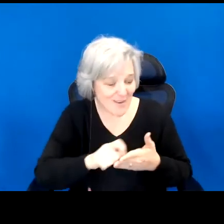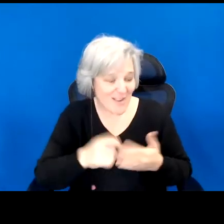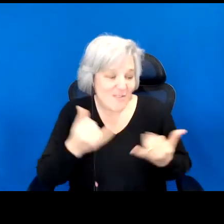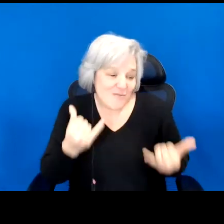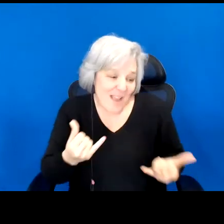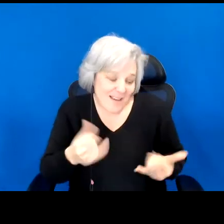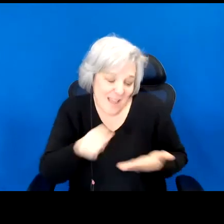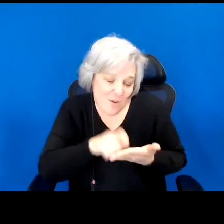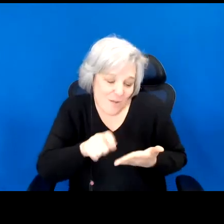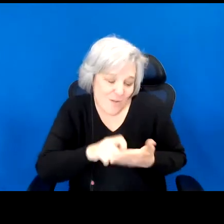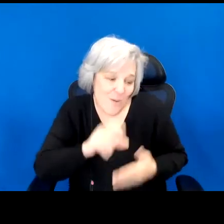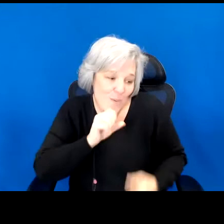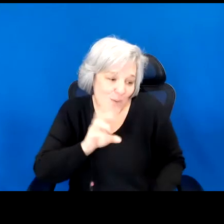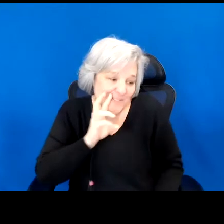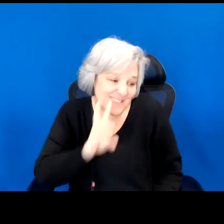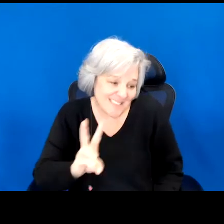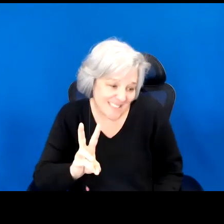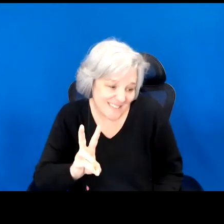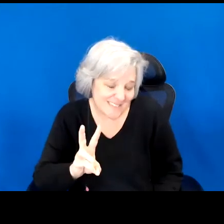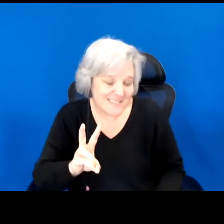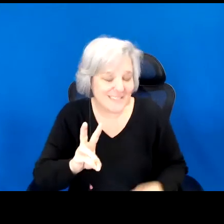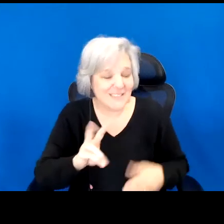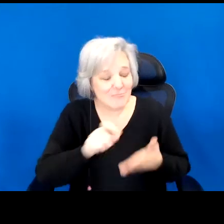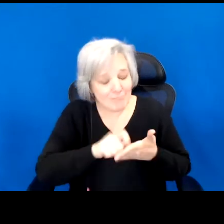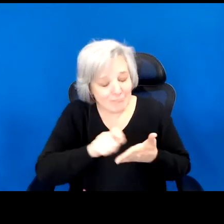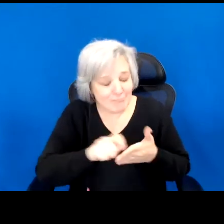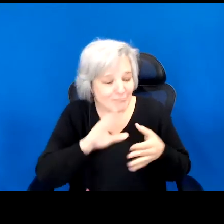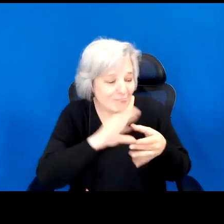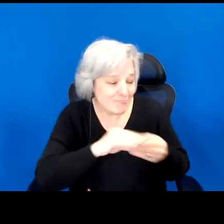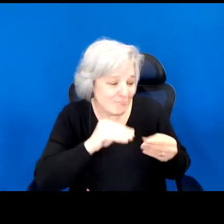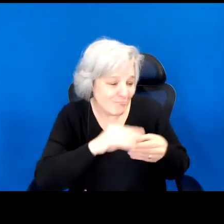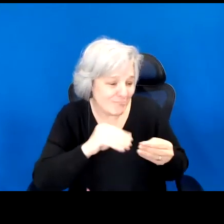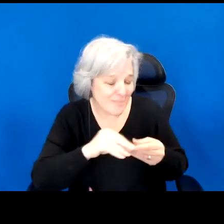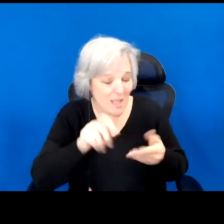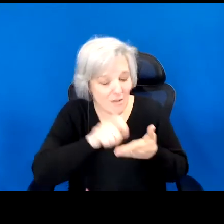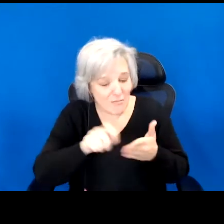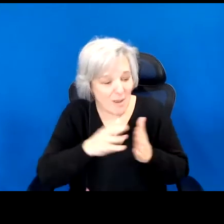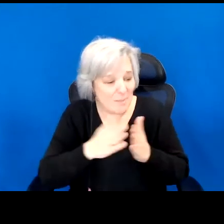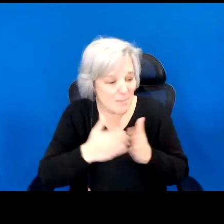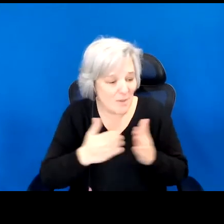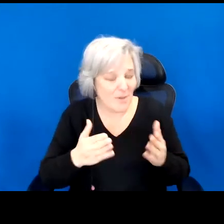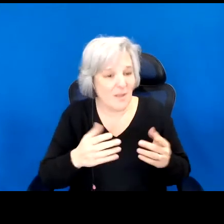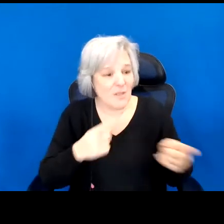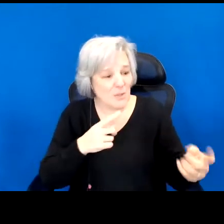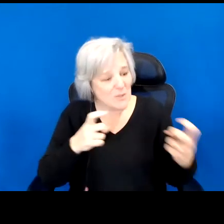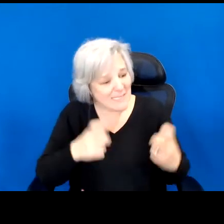are now, the one who both insists on her unequivocal need for my body, and loves to perform her